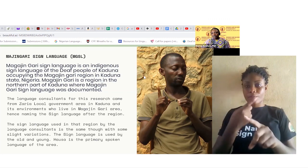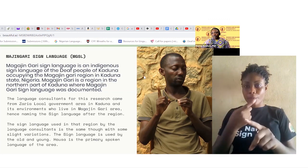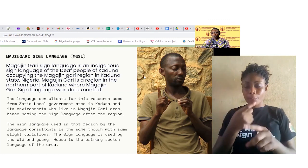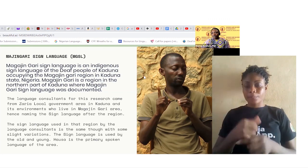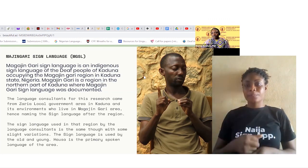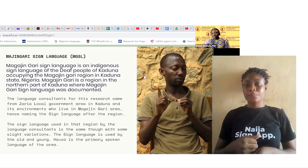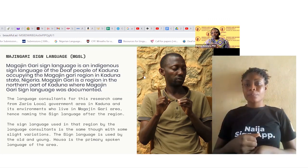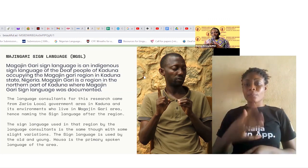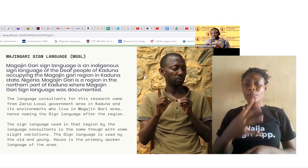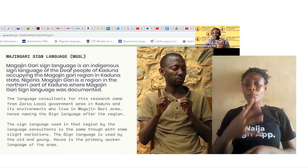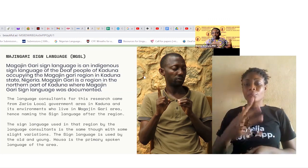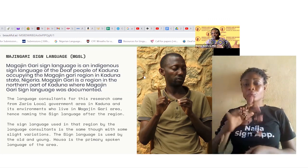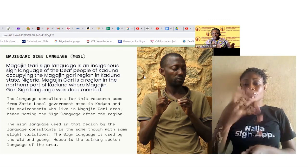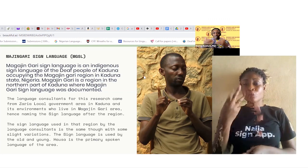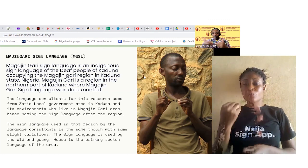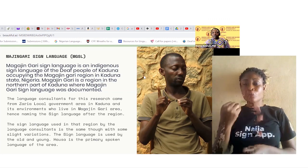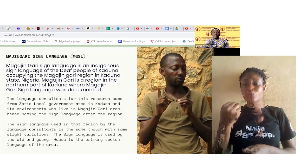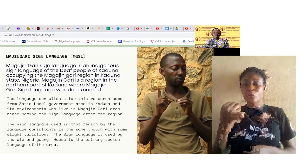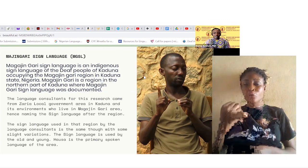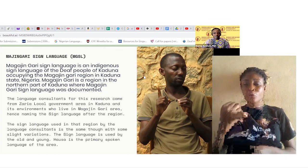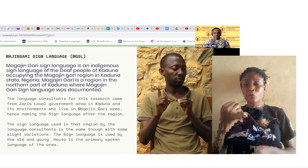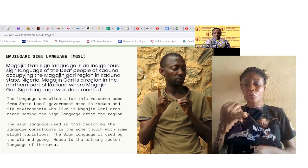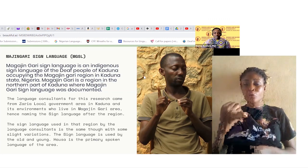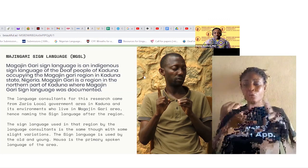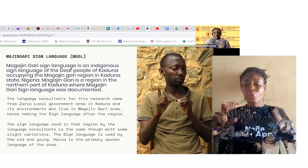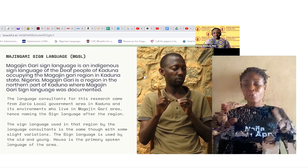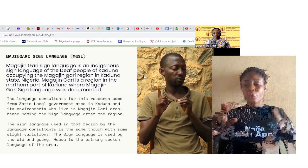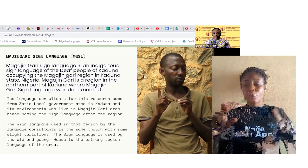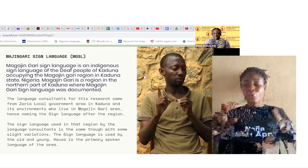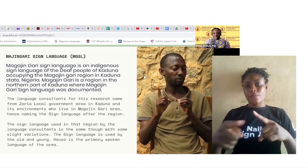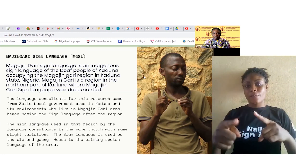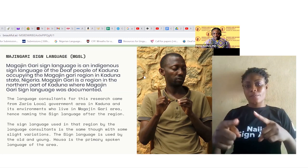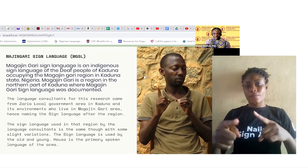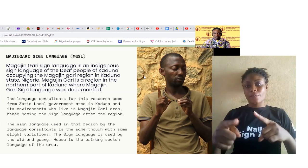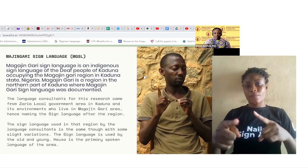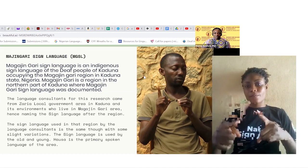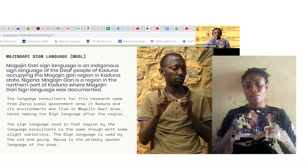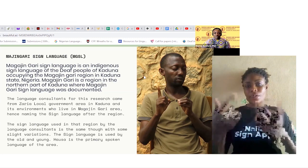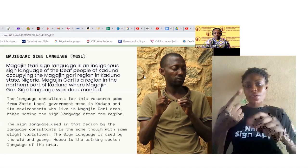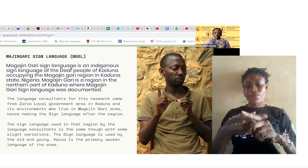but those who came from Kano, Zaria and all that and then the sign language uh that